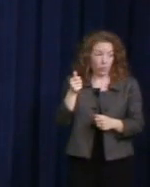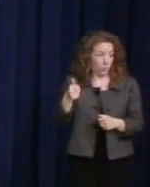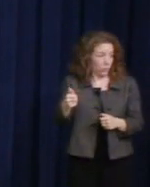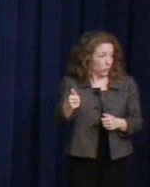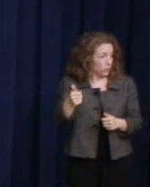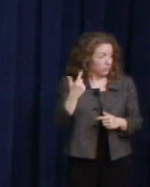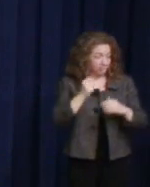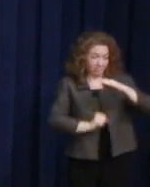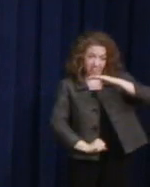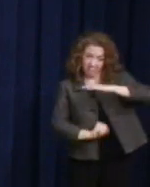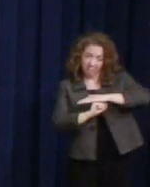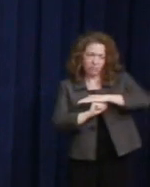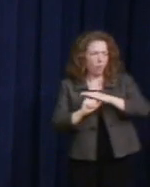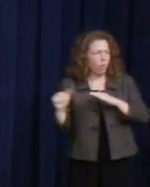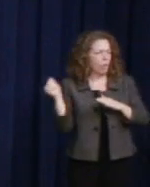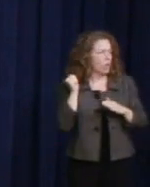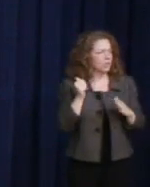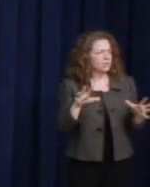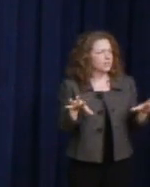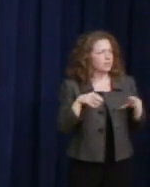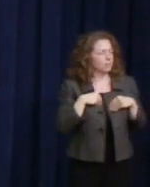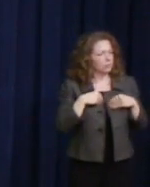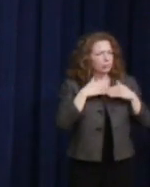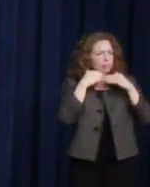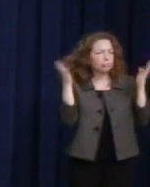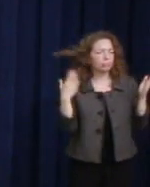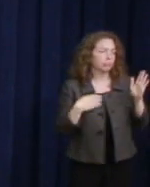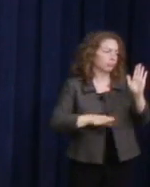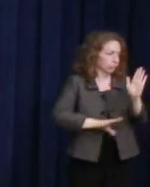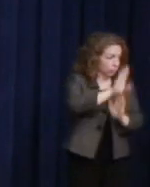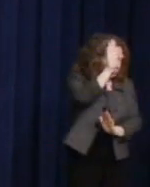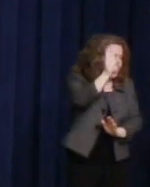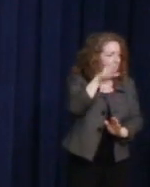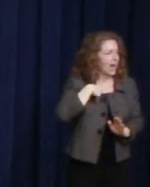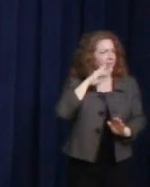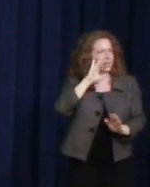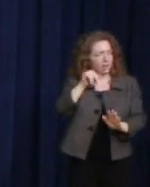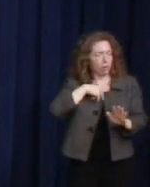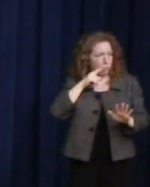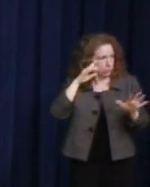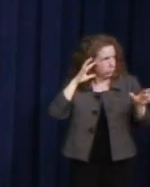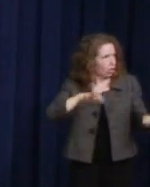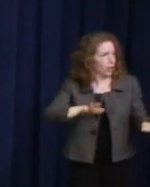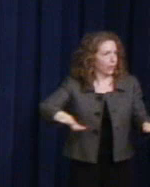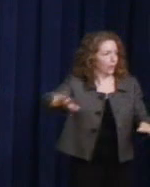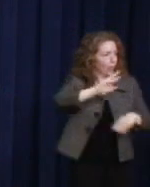I think, shockwaves around the world when we had the first woman elected Speaker